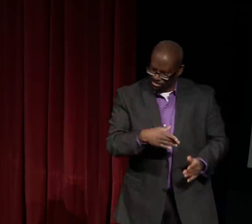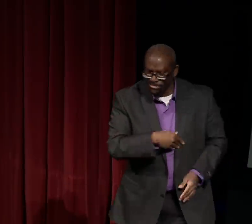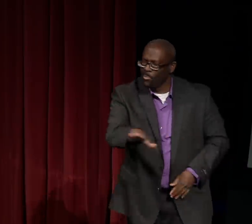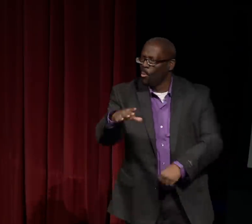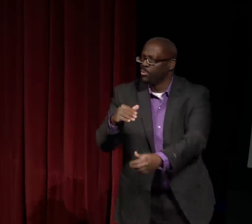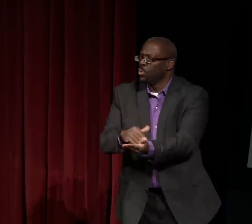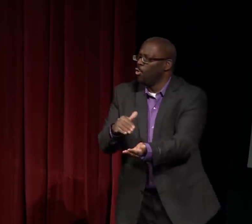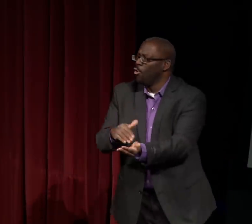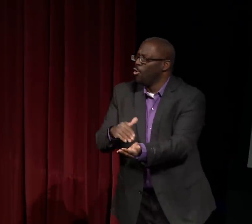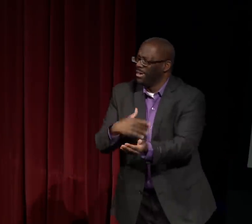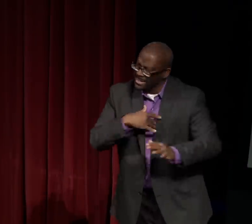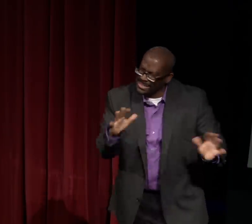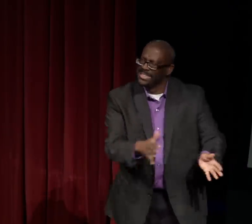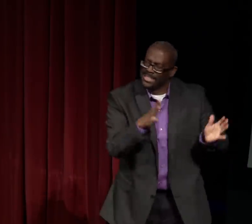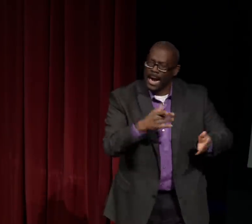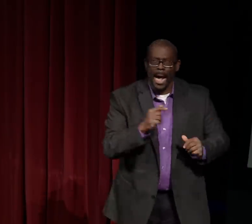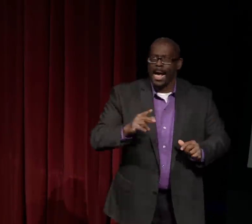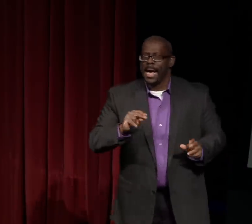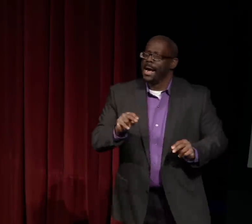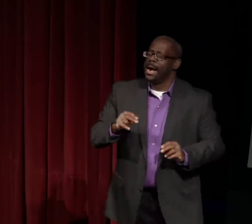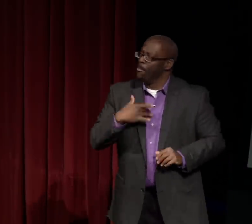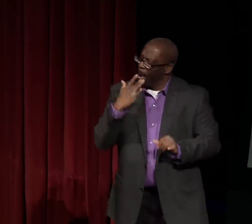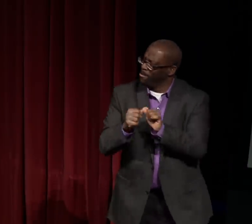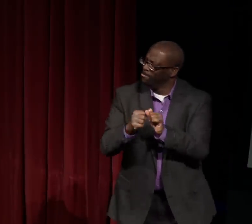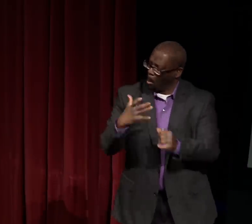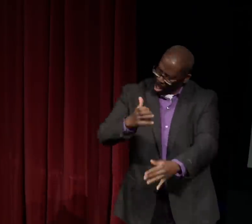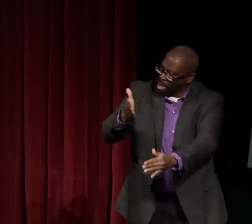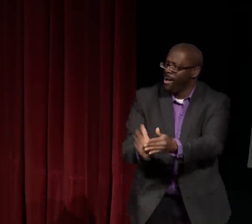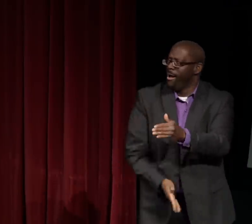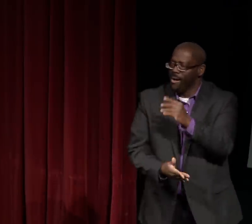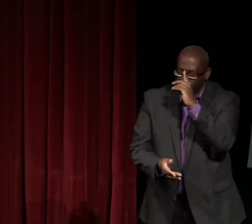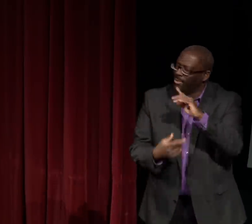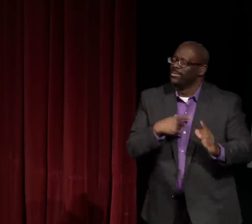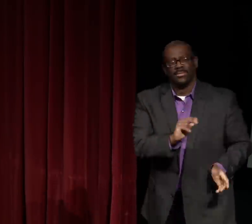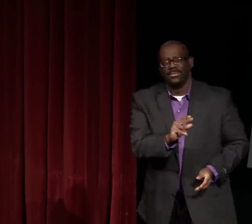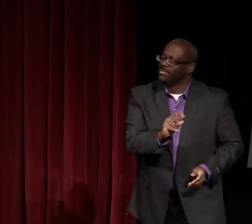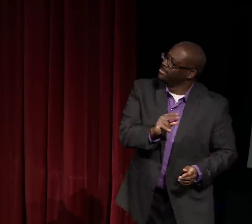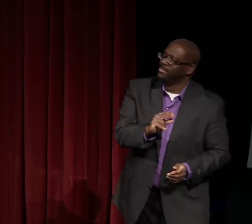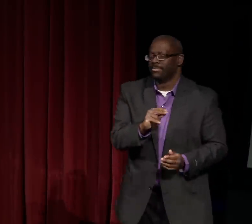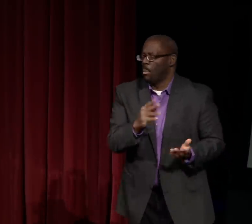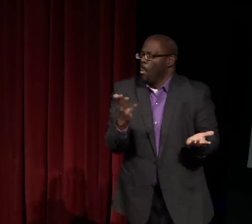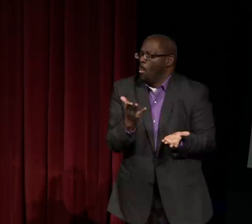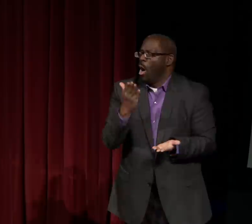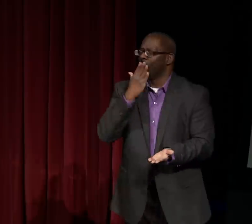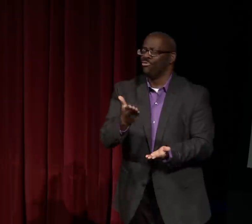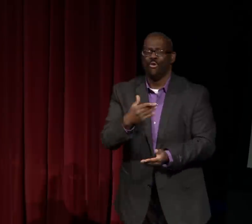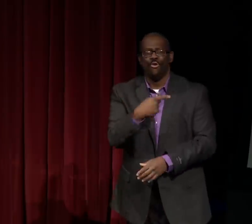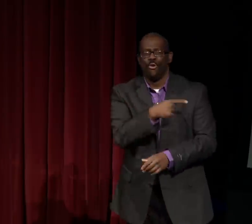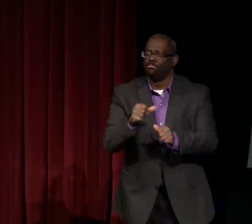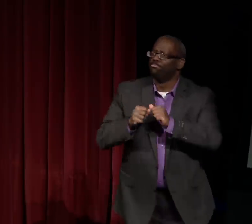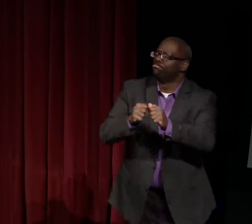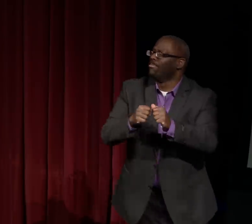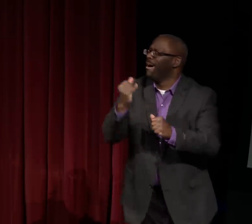and had cancer and didn't know what was going on. And I remember I encouraged her to go to the doctor. She said, "No, I want to work, I don't really have to."